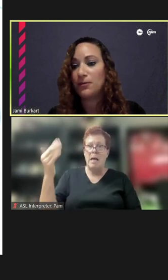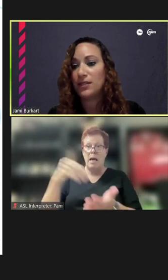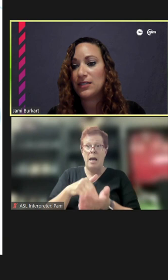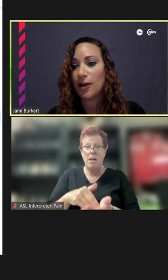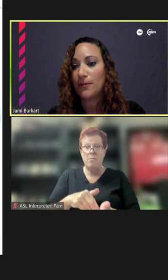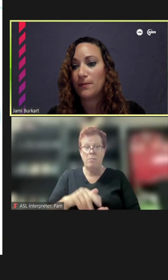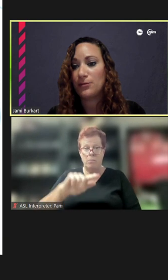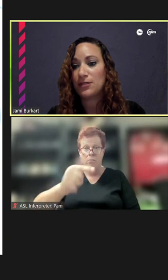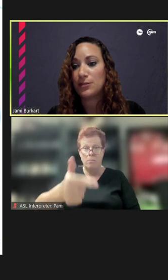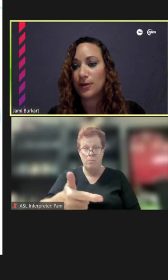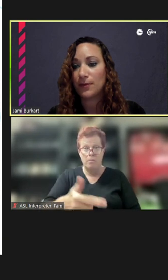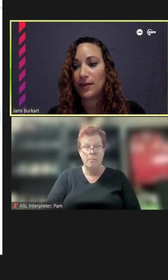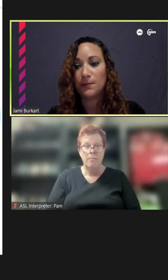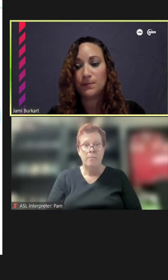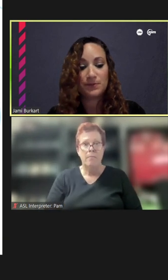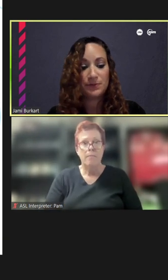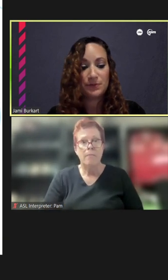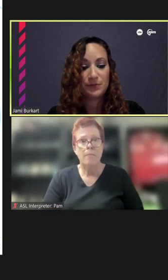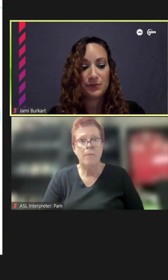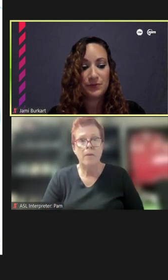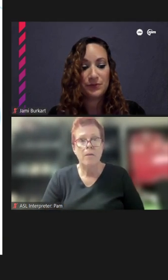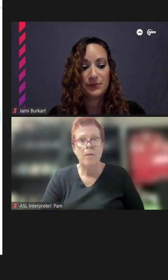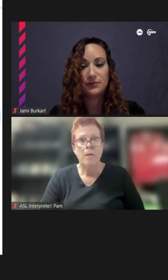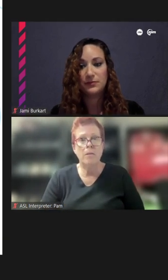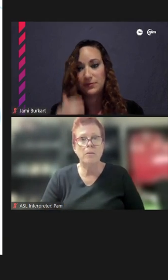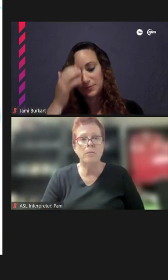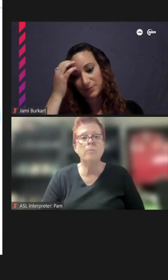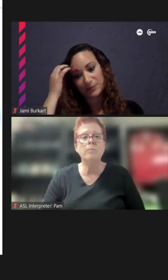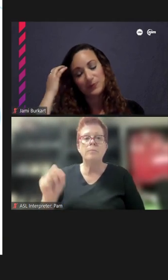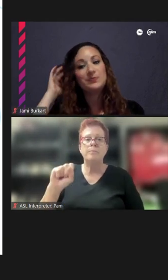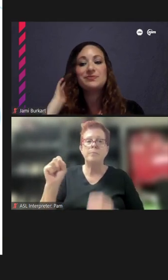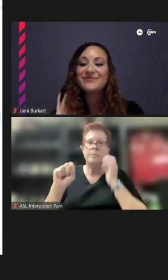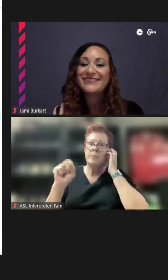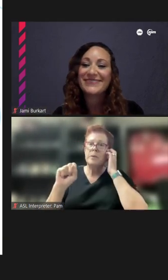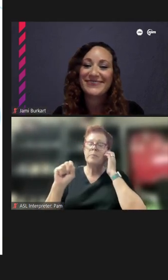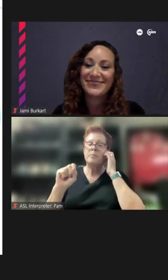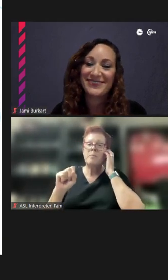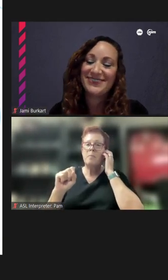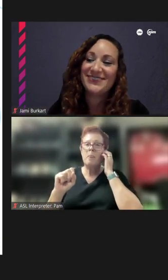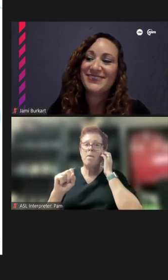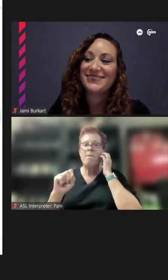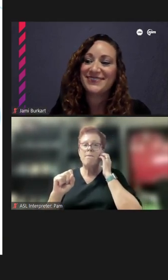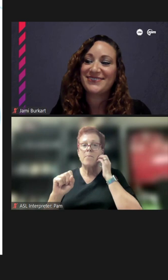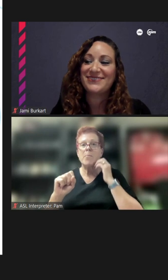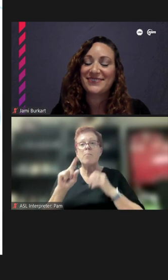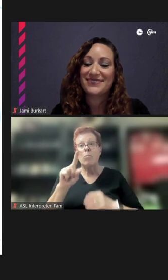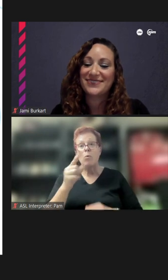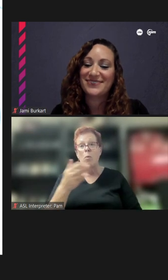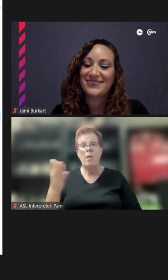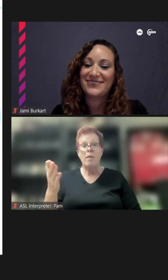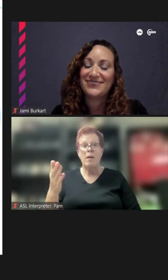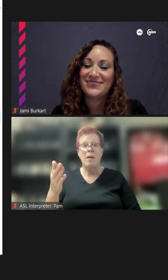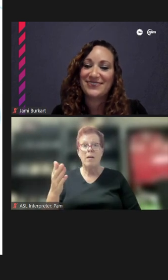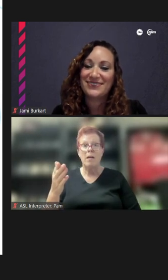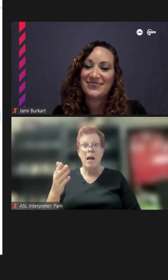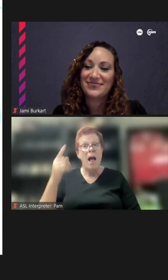could please unmute Stormy. Yeah, hi -- it's me again. One thing that I did think about that